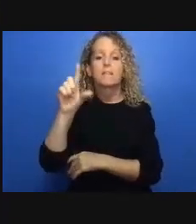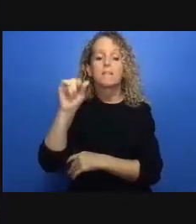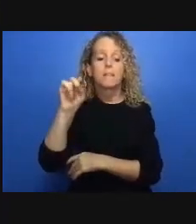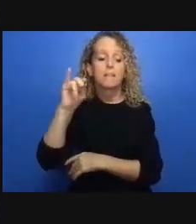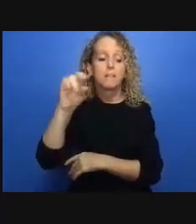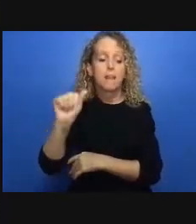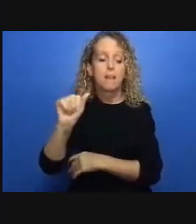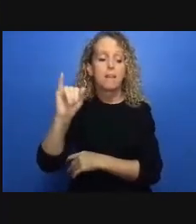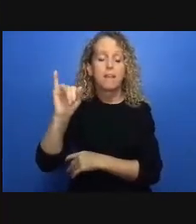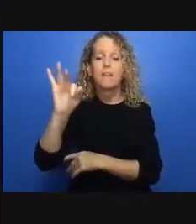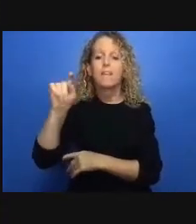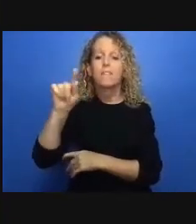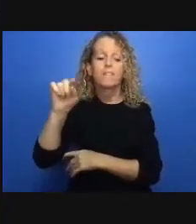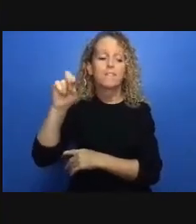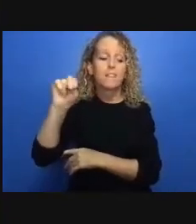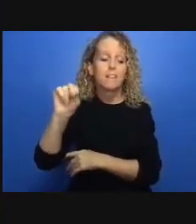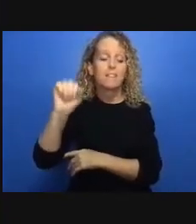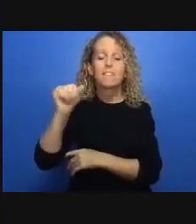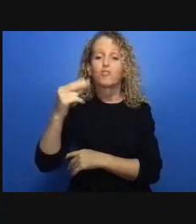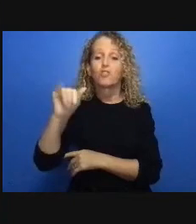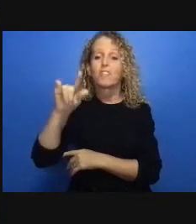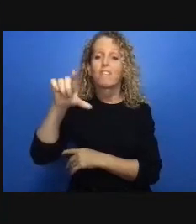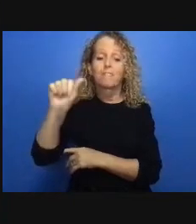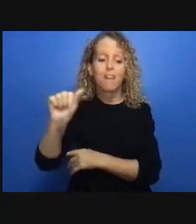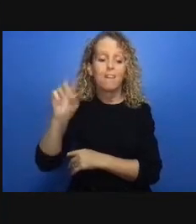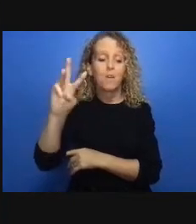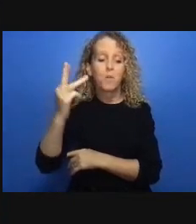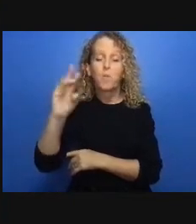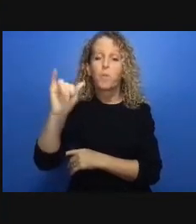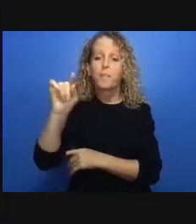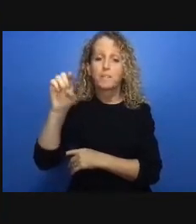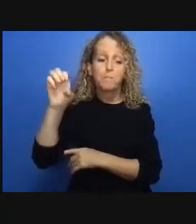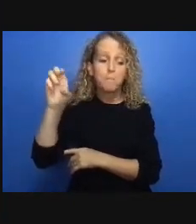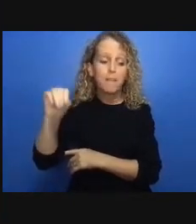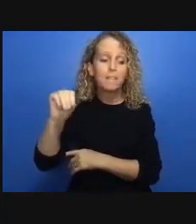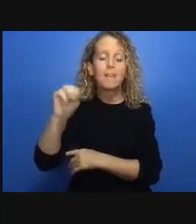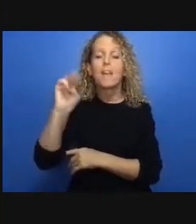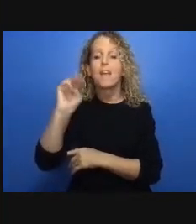crucial for victims of domestic violence that were now locked up together with their abusers were